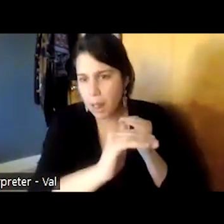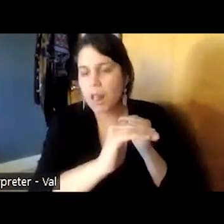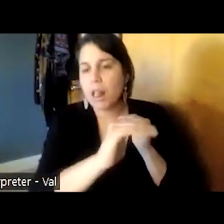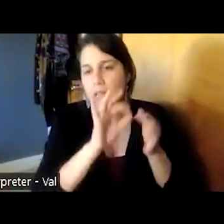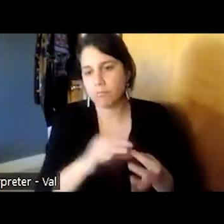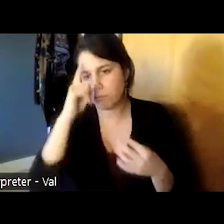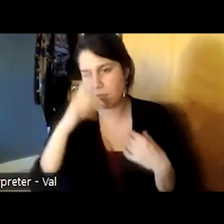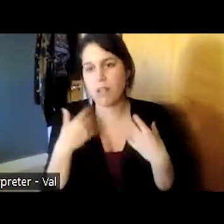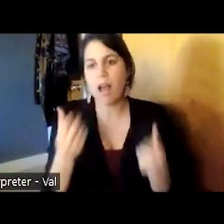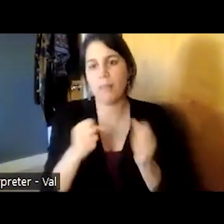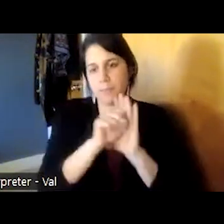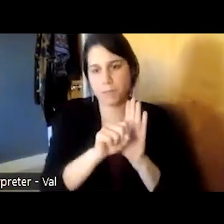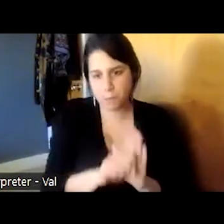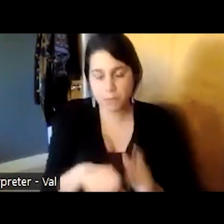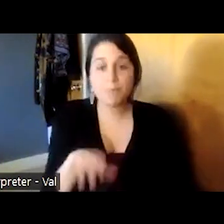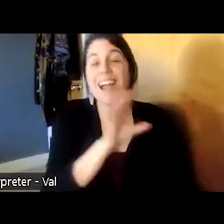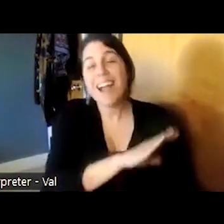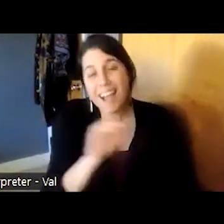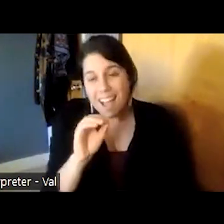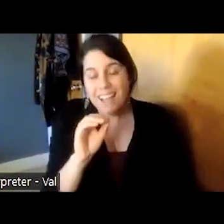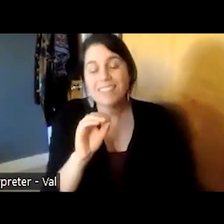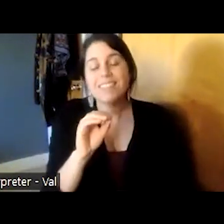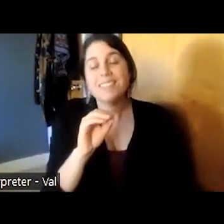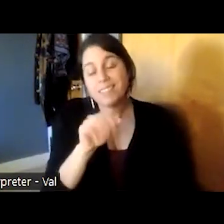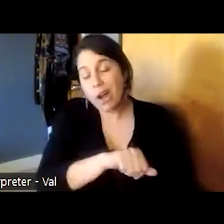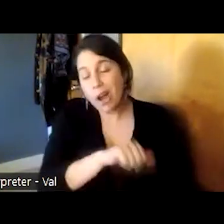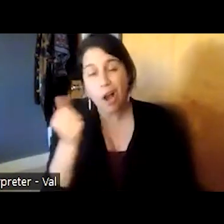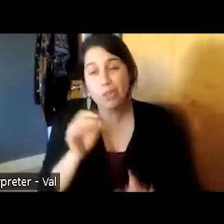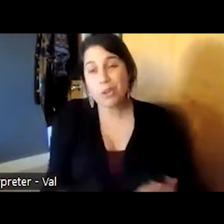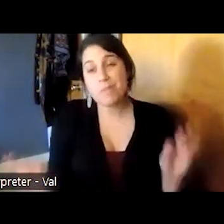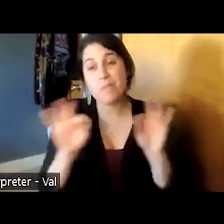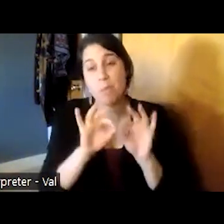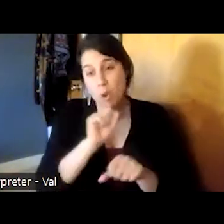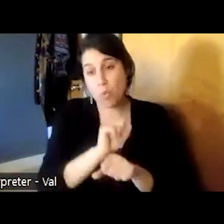symptoms go another one of the very important things that we have done at strong recovery